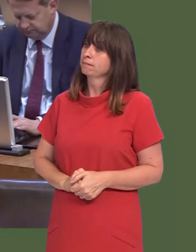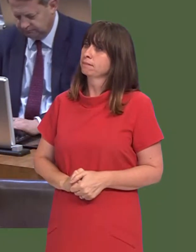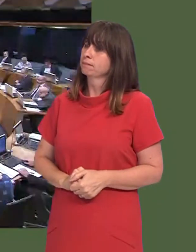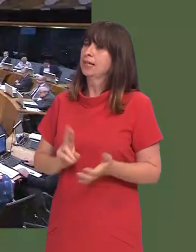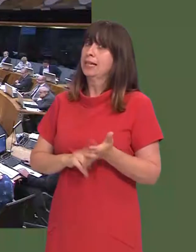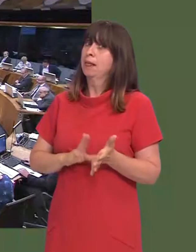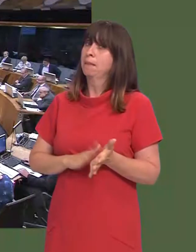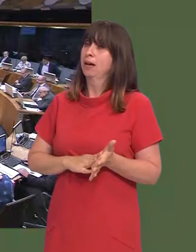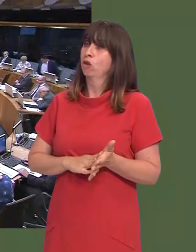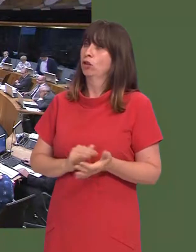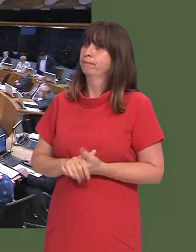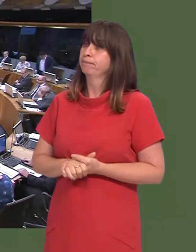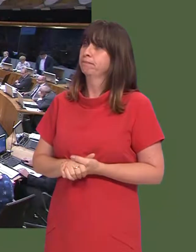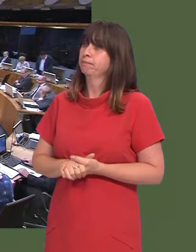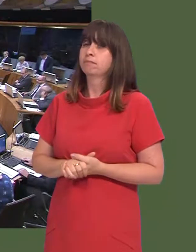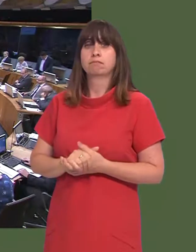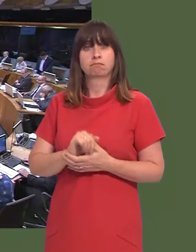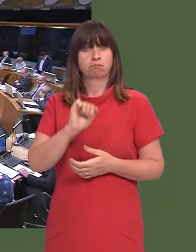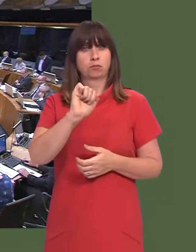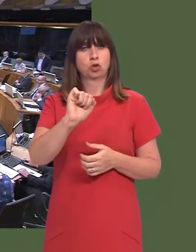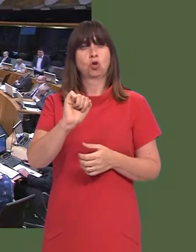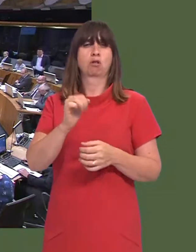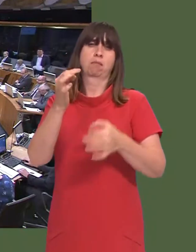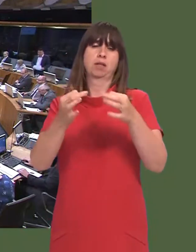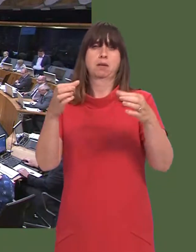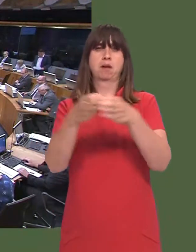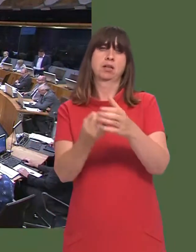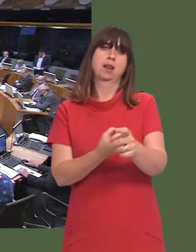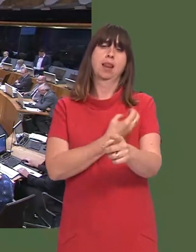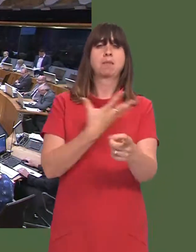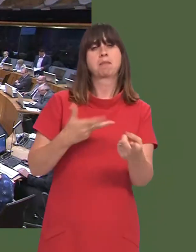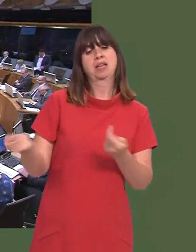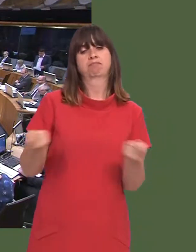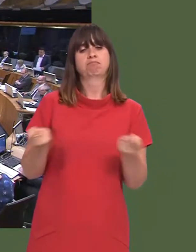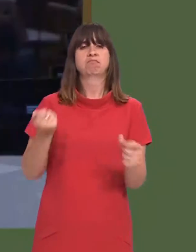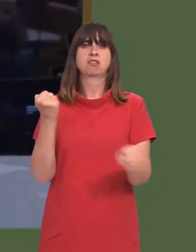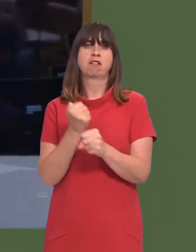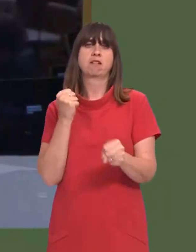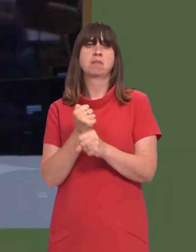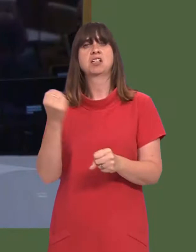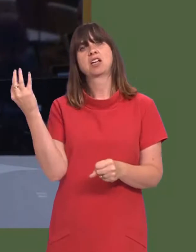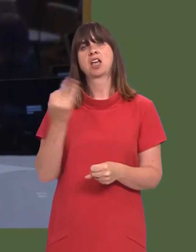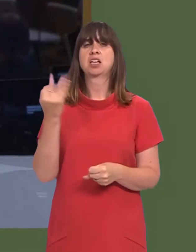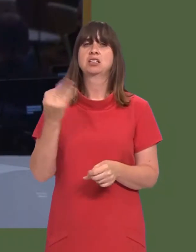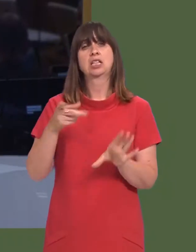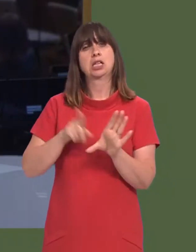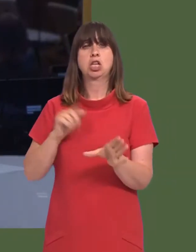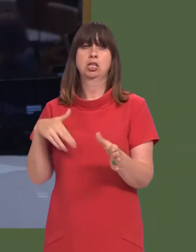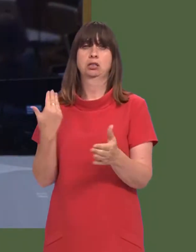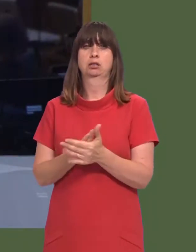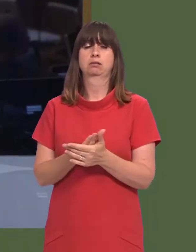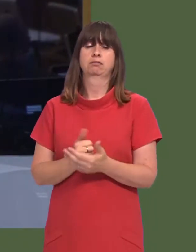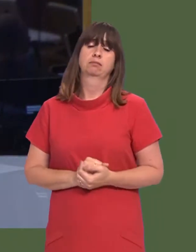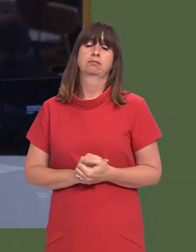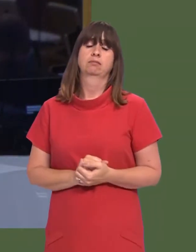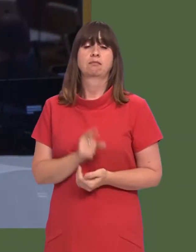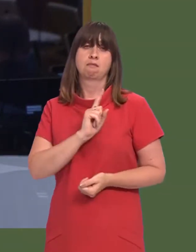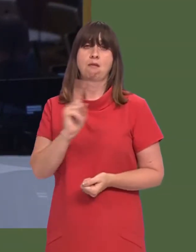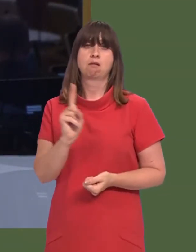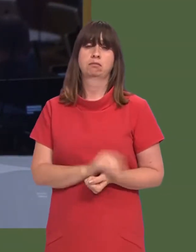Neil McEvoy: First Minister, your party has been running the Welsh Government for 18 years,